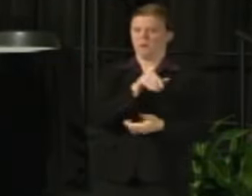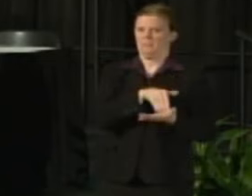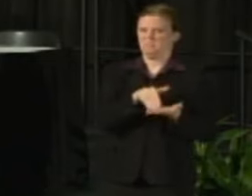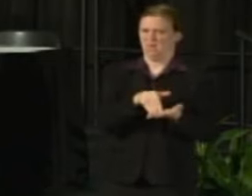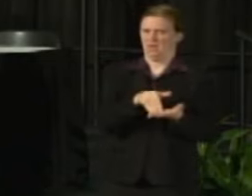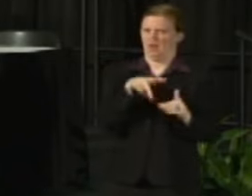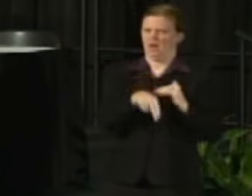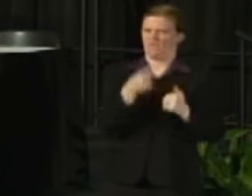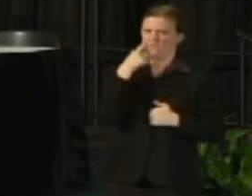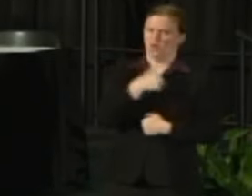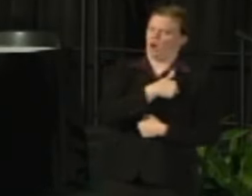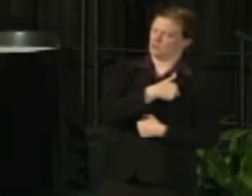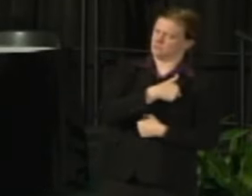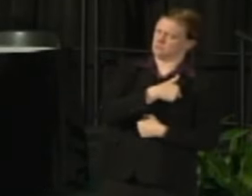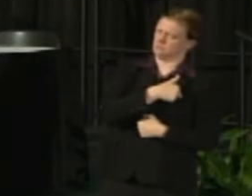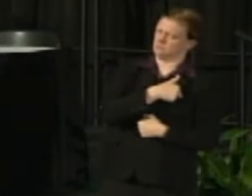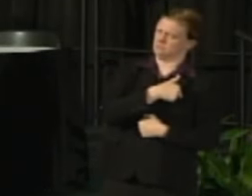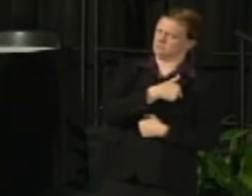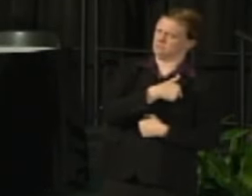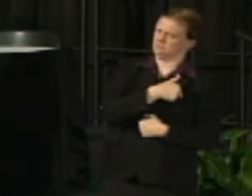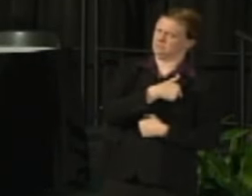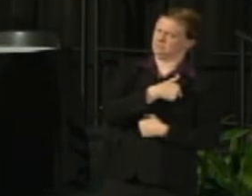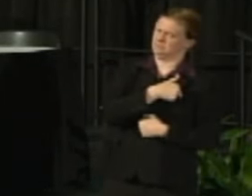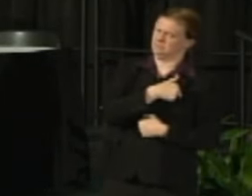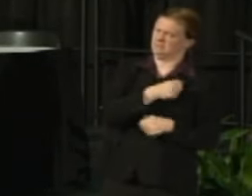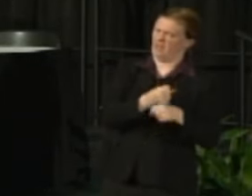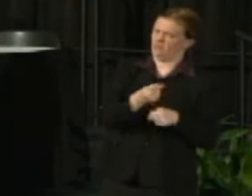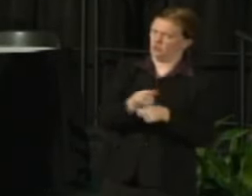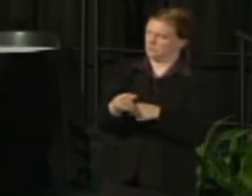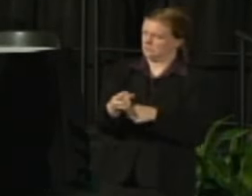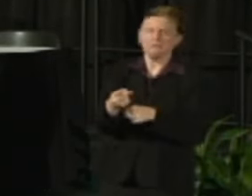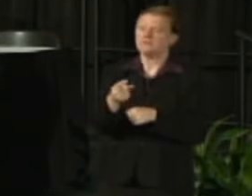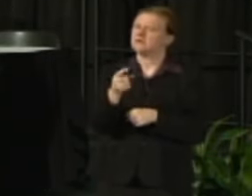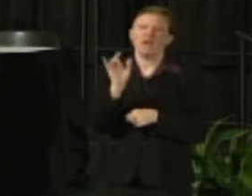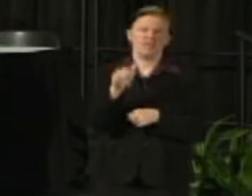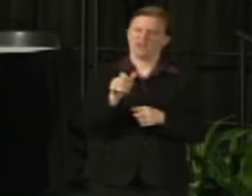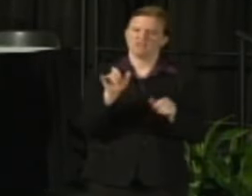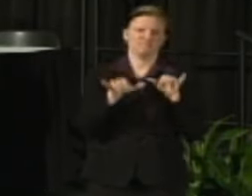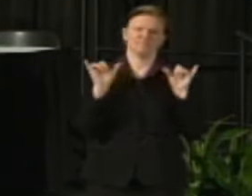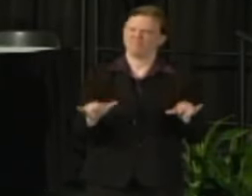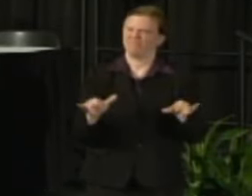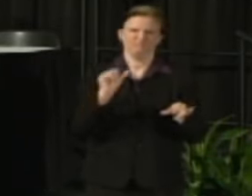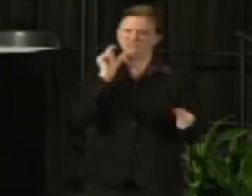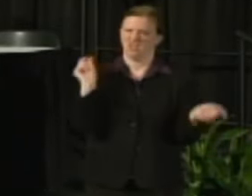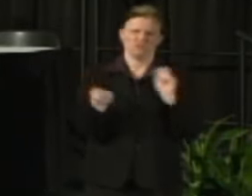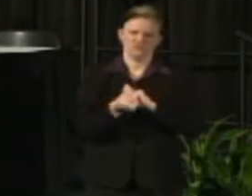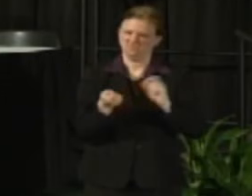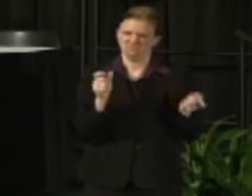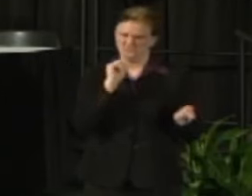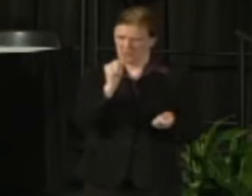So there's been no change since I shared that information and I think what could be helpful